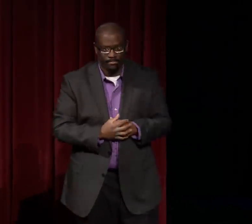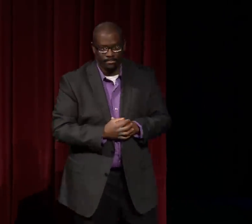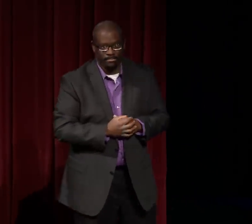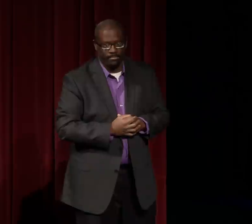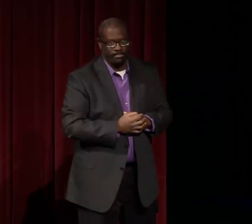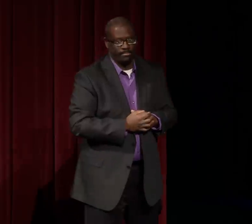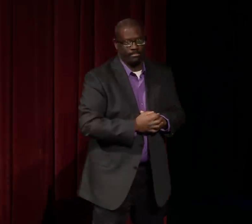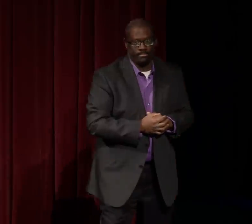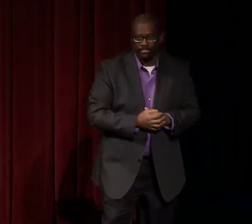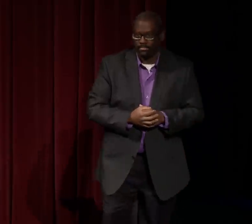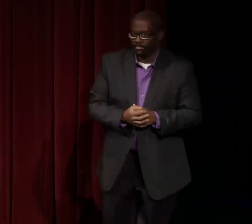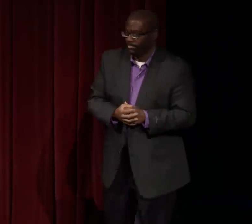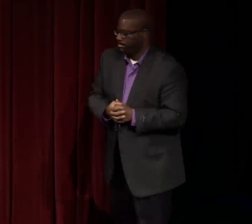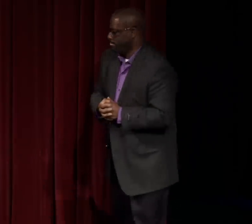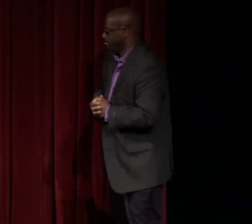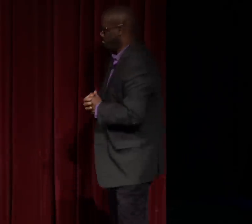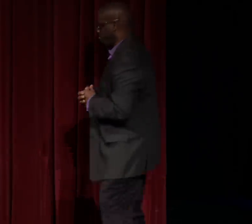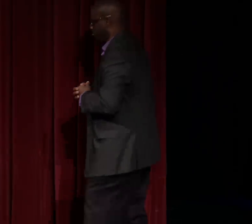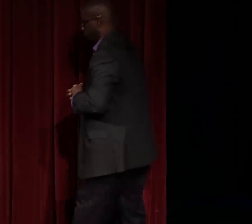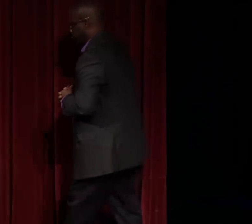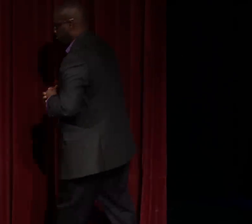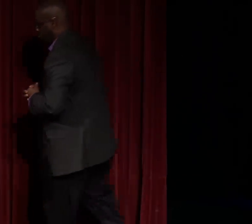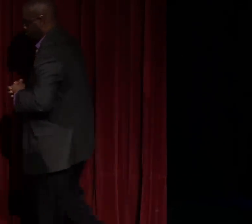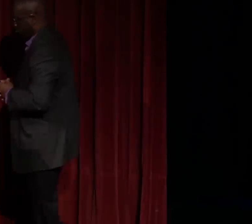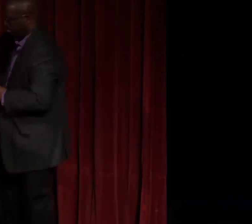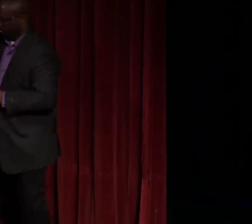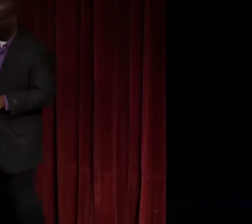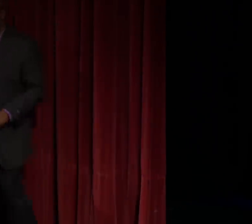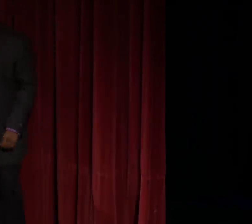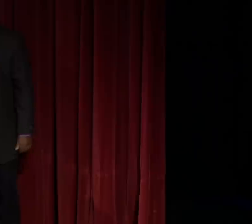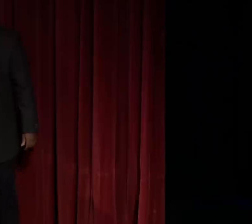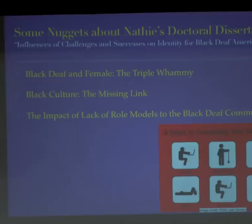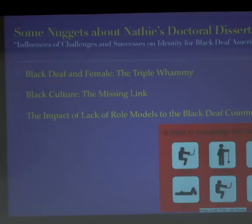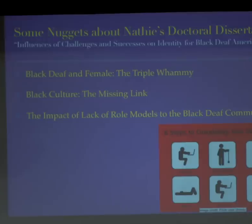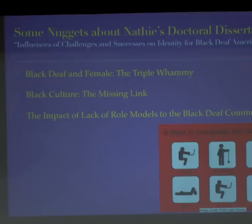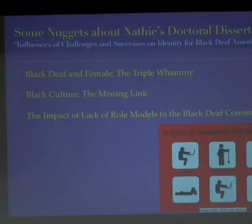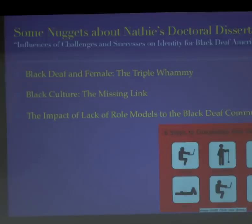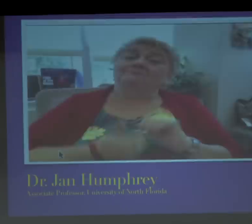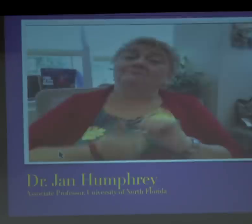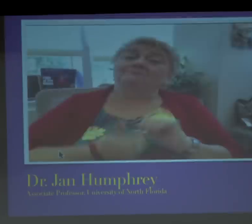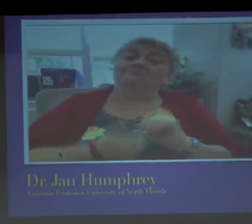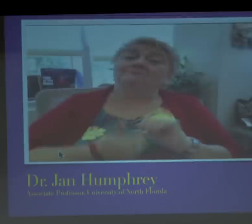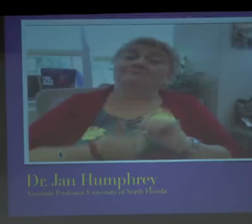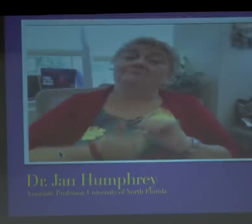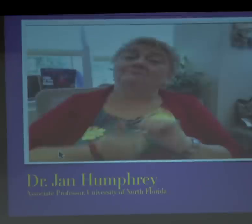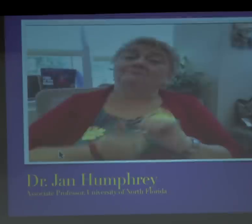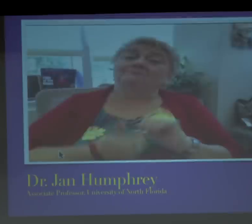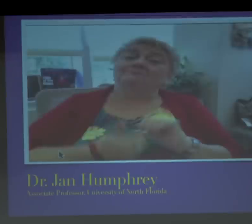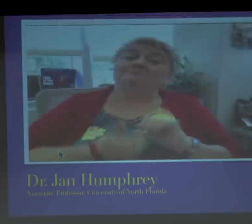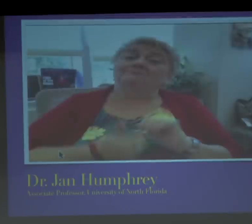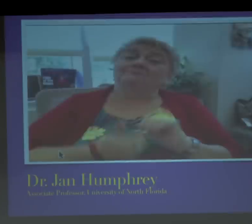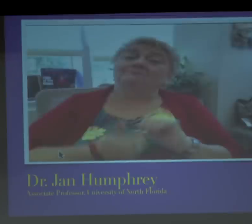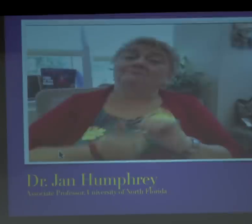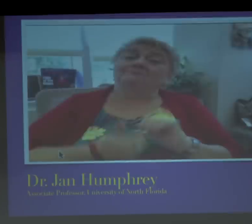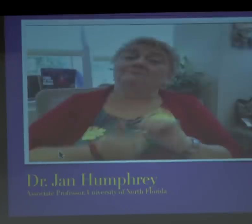And again, we talk about the presence. So this teacher had a presence for Laurene